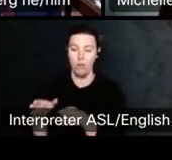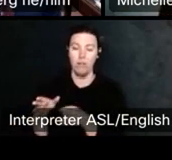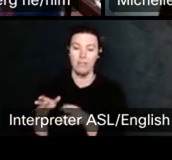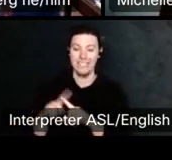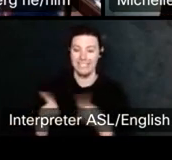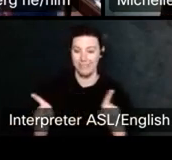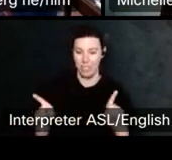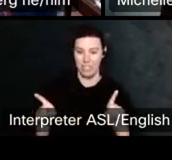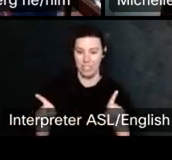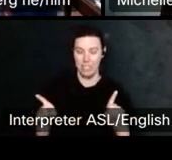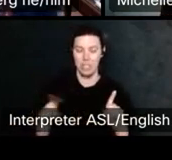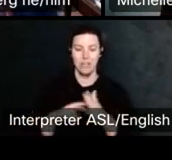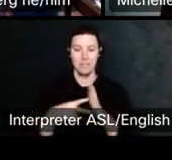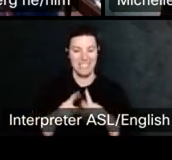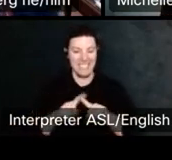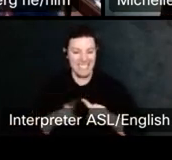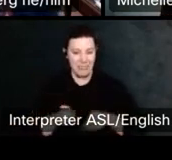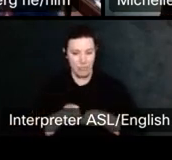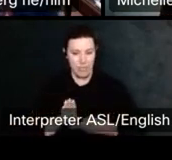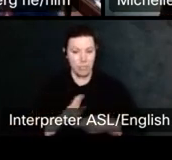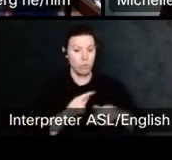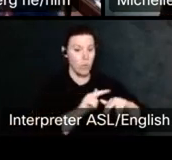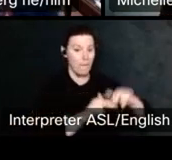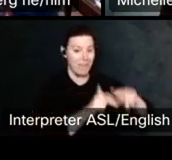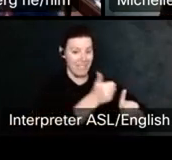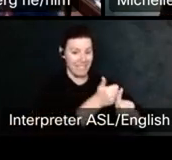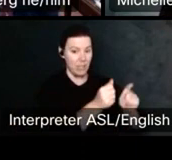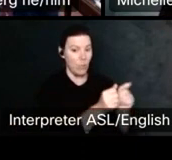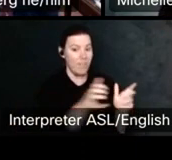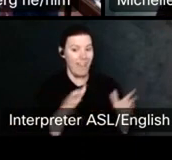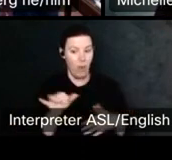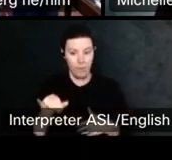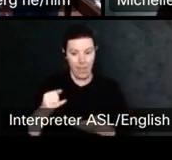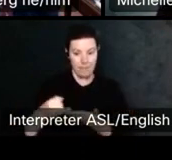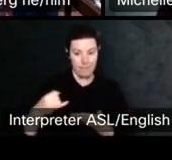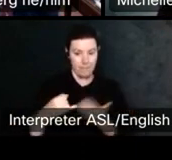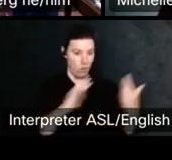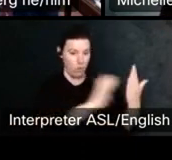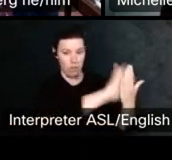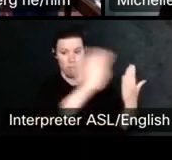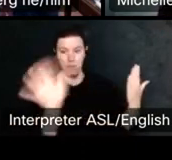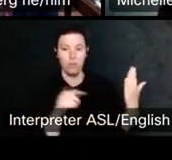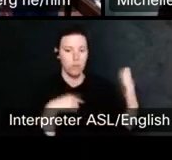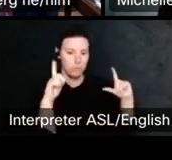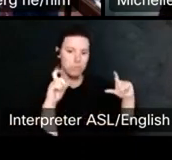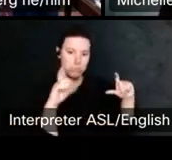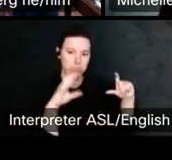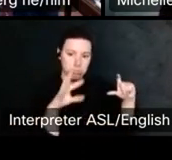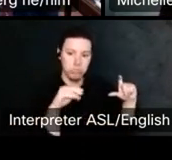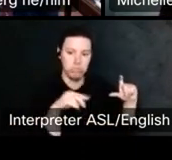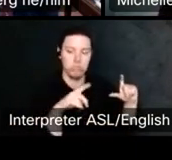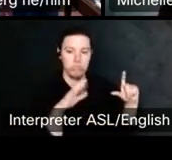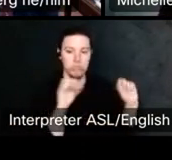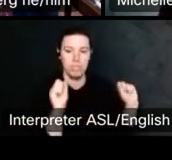So that for the building itself, without the mural, you can freely take pictures or do paintings of the building. But.